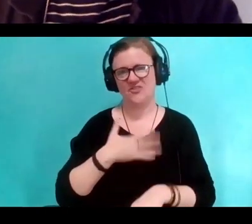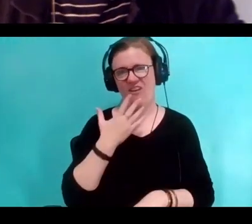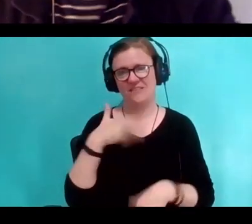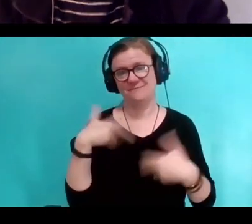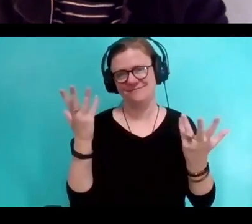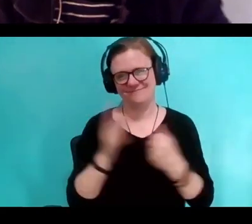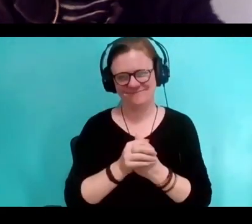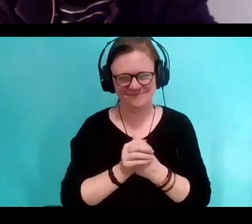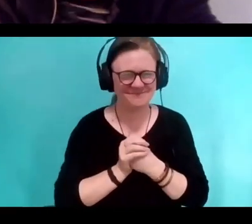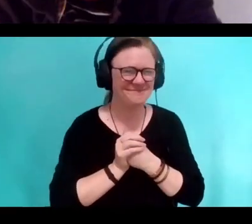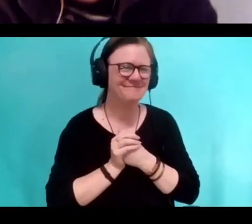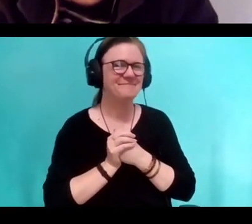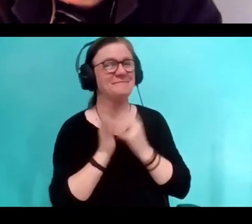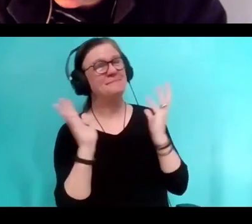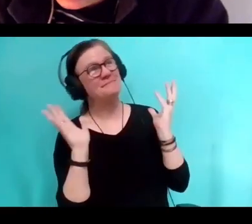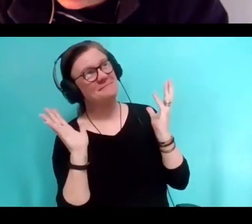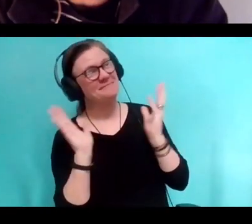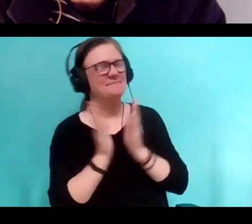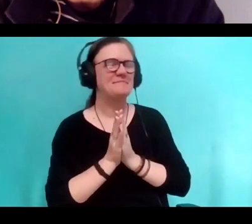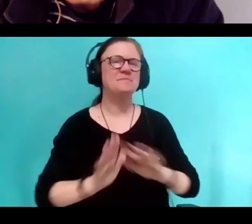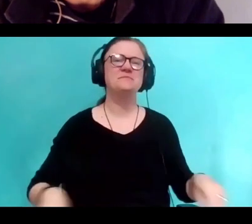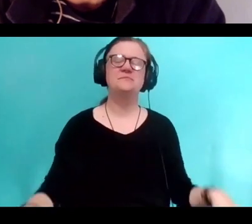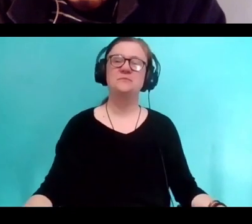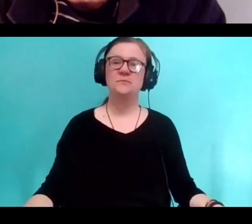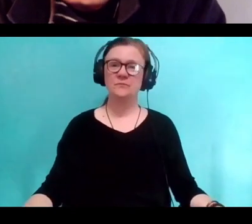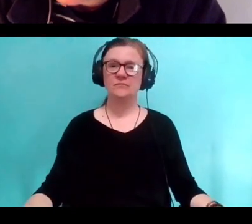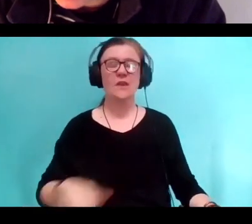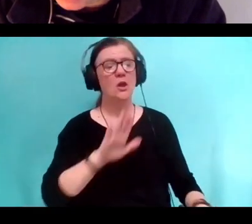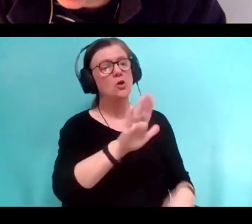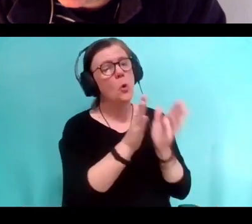Well, your book, there's lots of things I'd like to know.